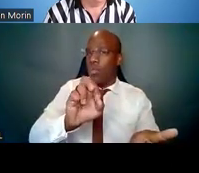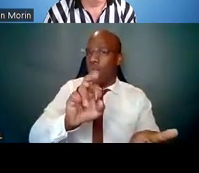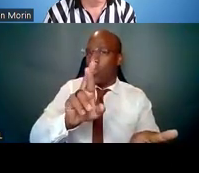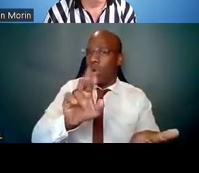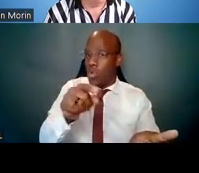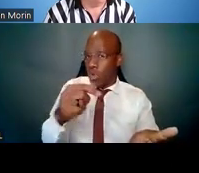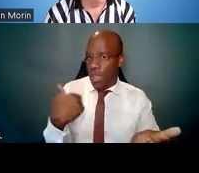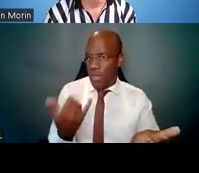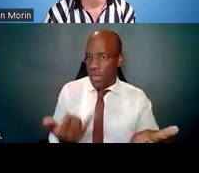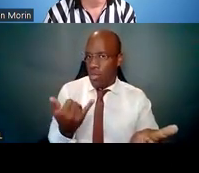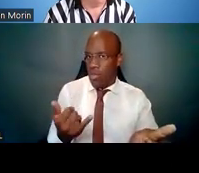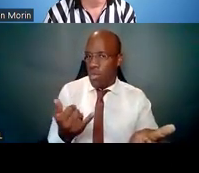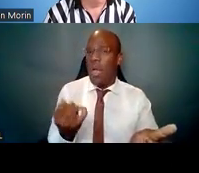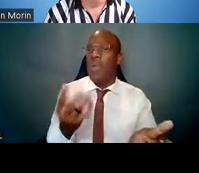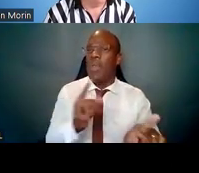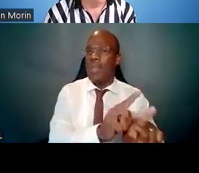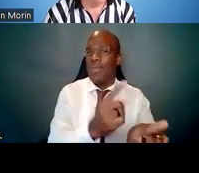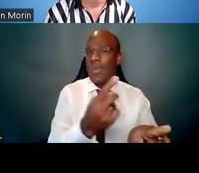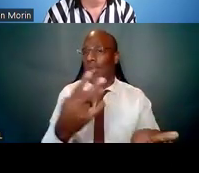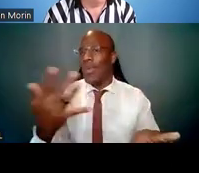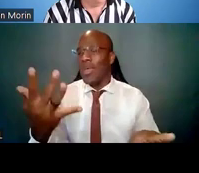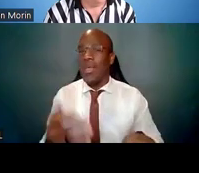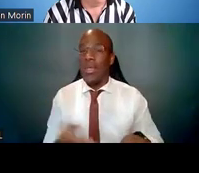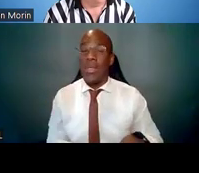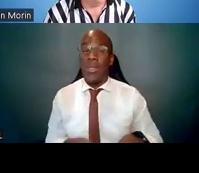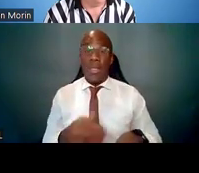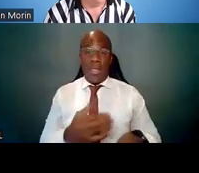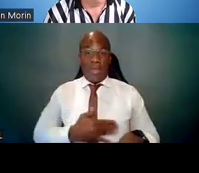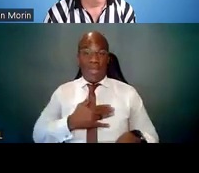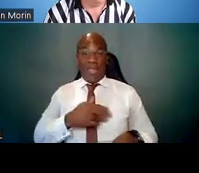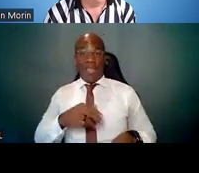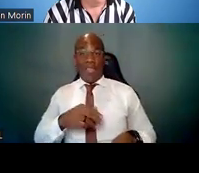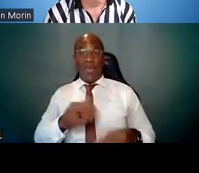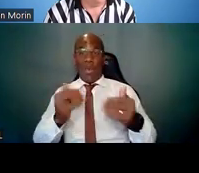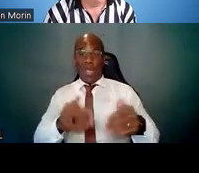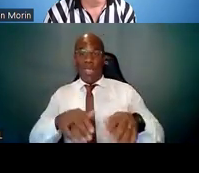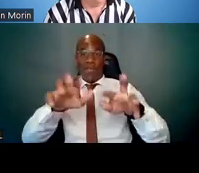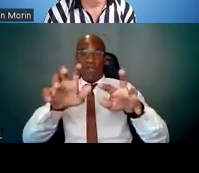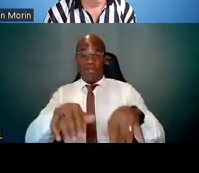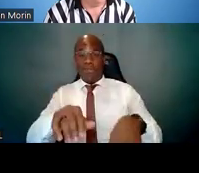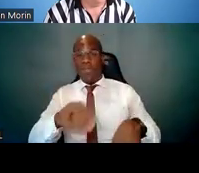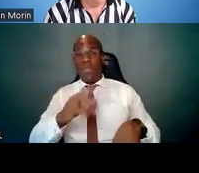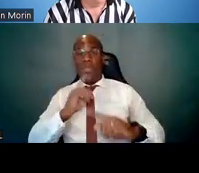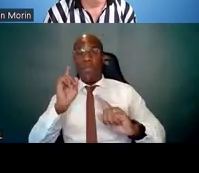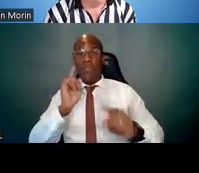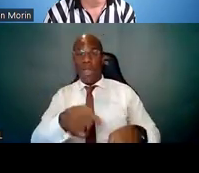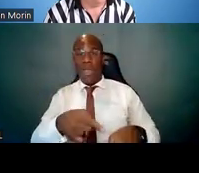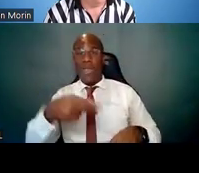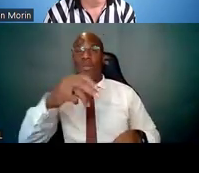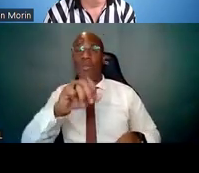The poll is up, and those of you who see the poll, would you please share your answer?